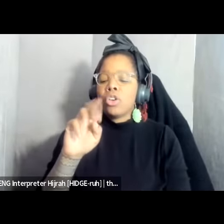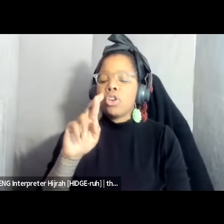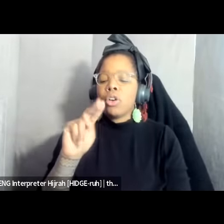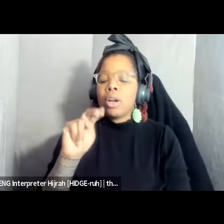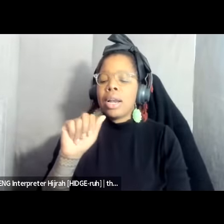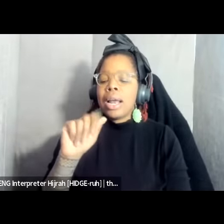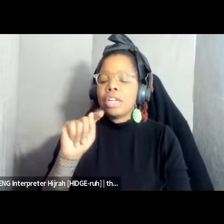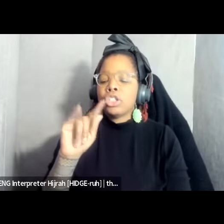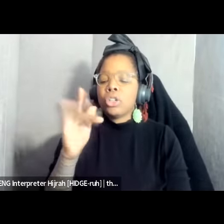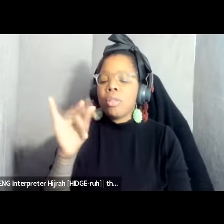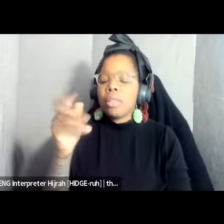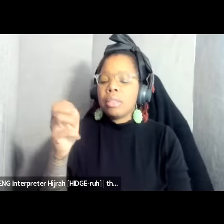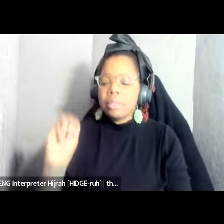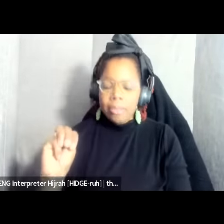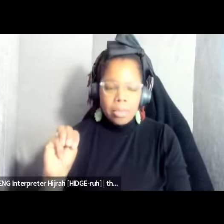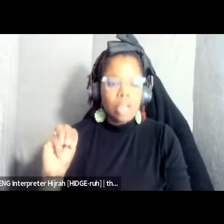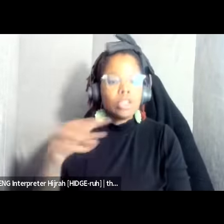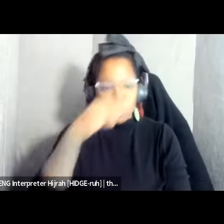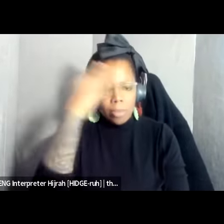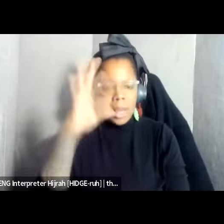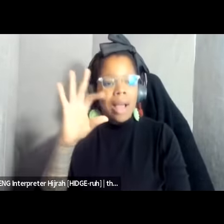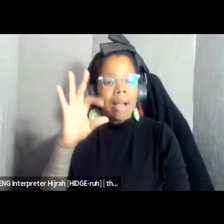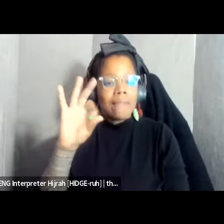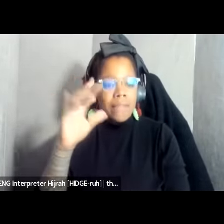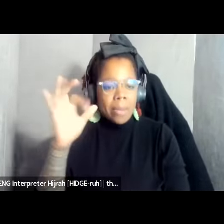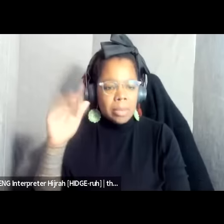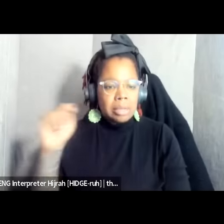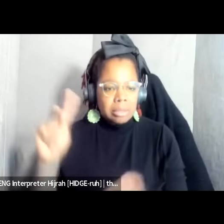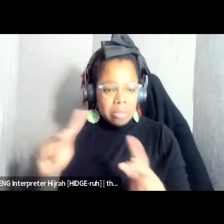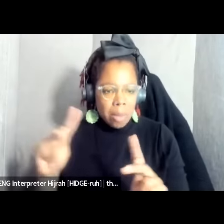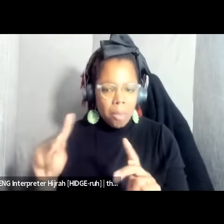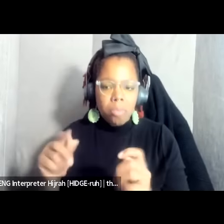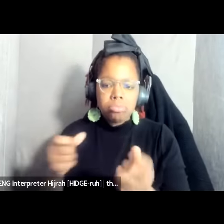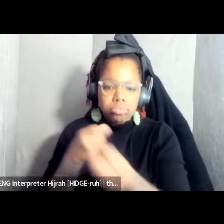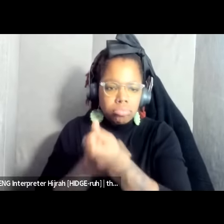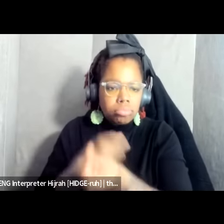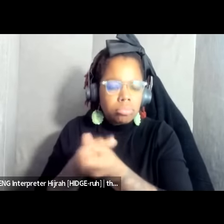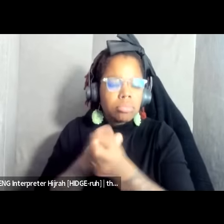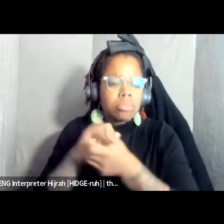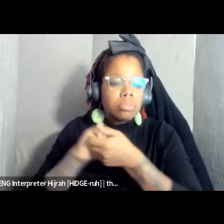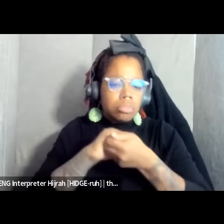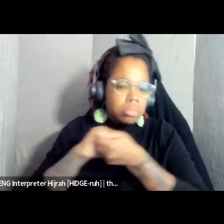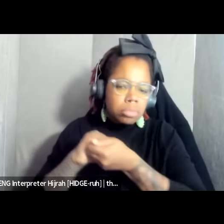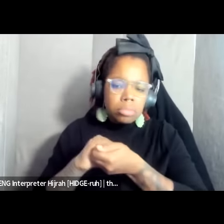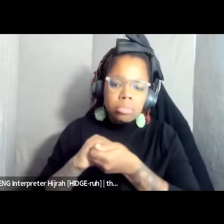black feminists have been and continue to be um in solidarity with and on the front lines and places